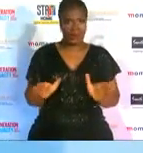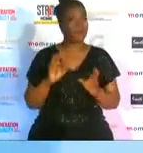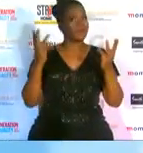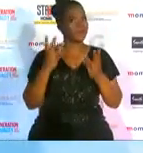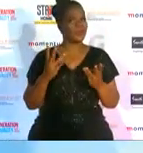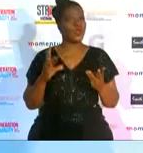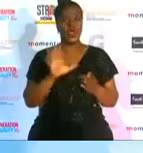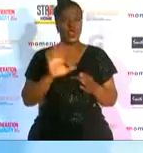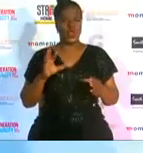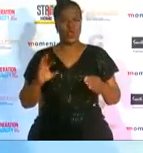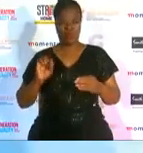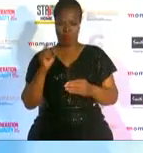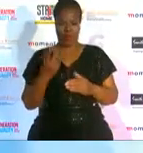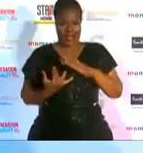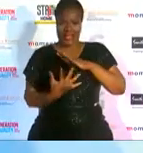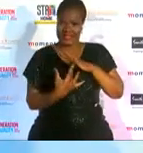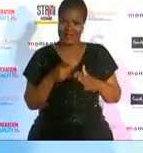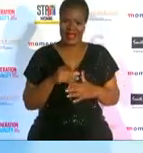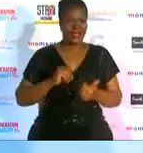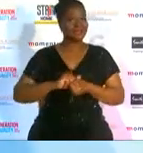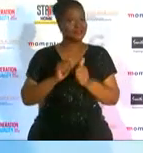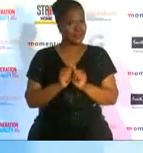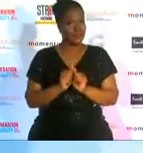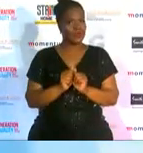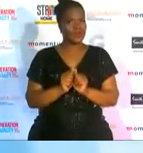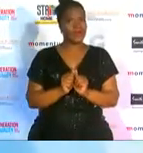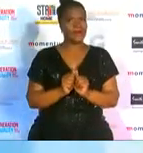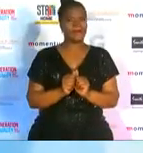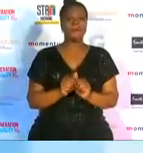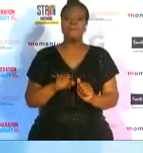and support women in school but also to invest in women